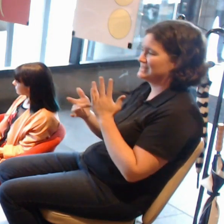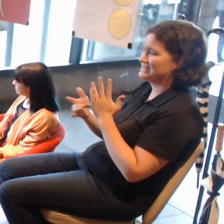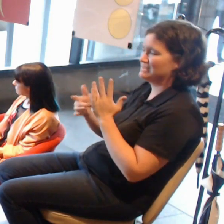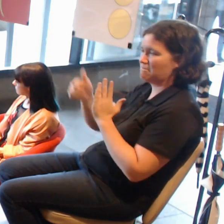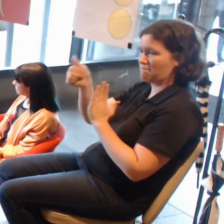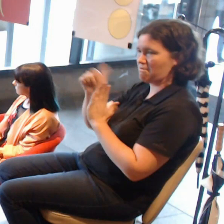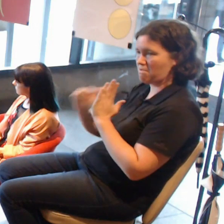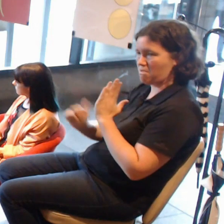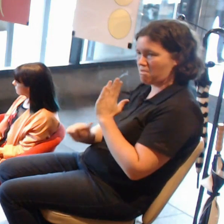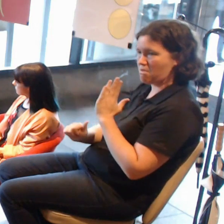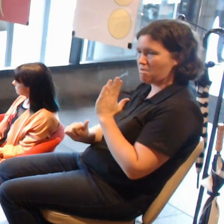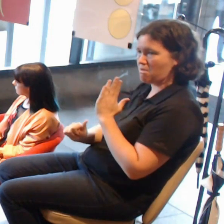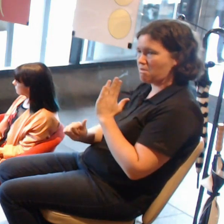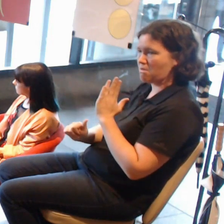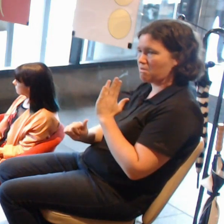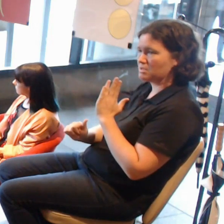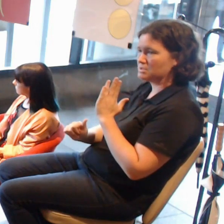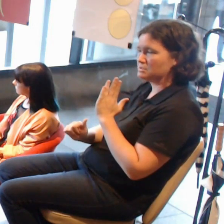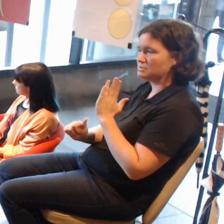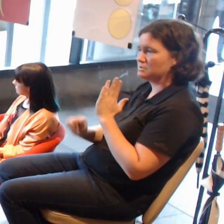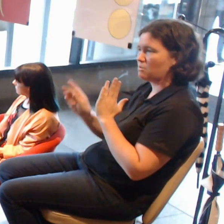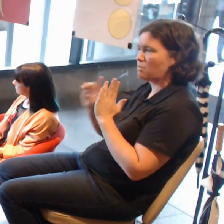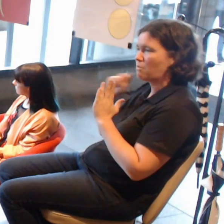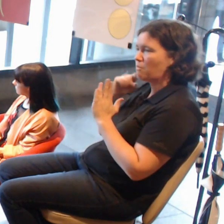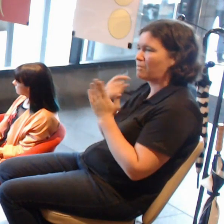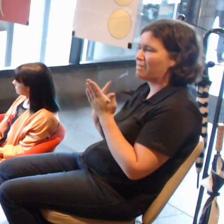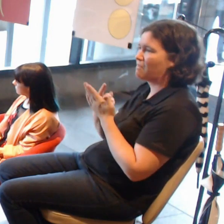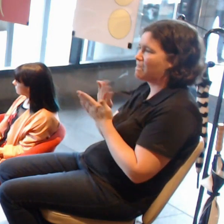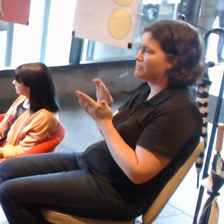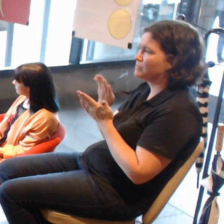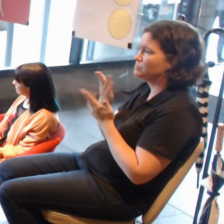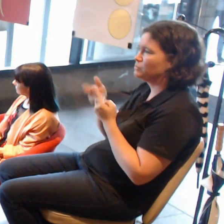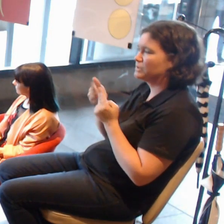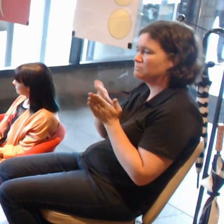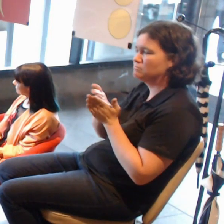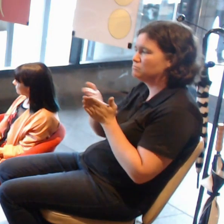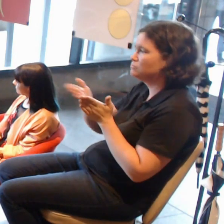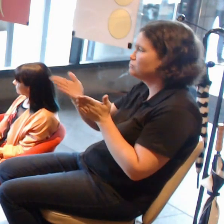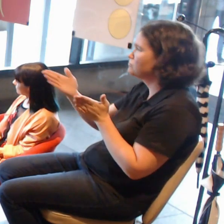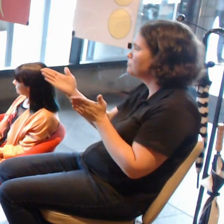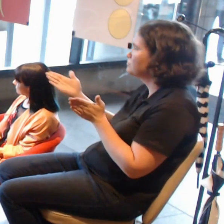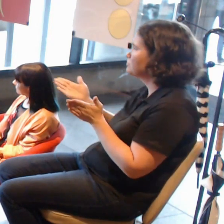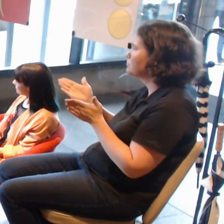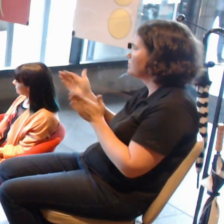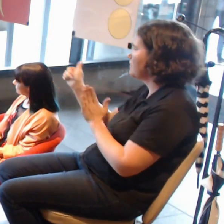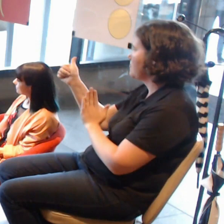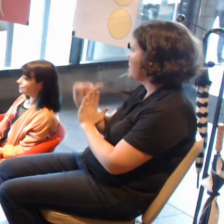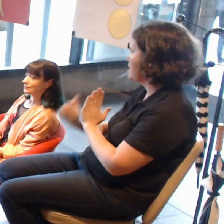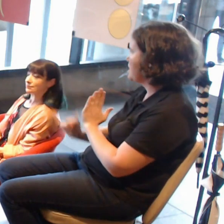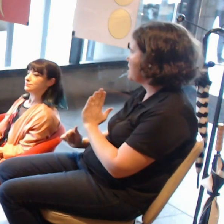working to expand audiences over the coming years? Shannon, do you want to start?